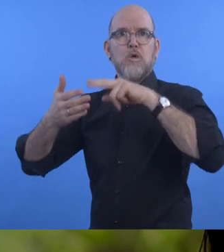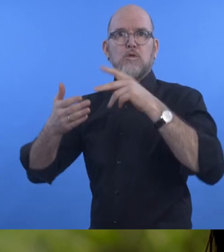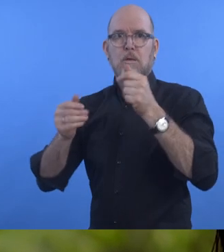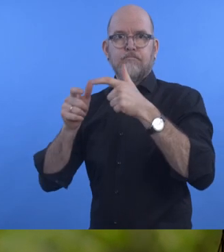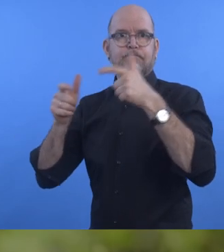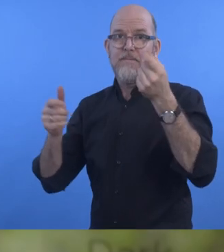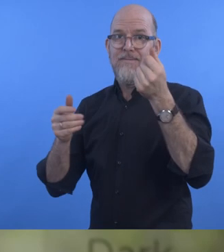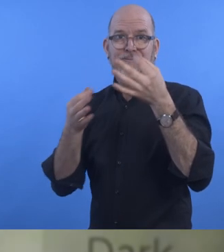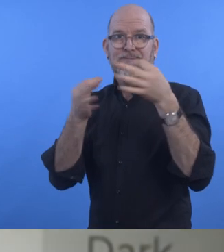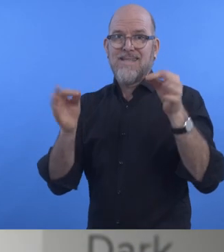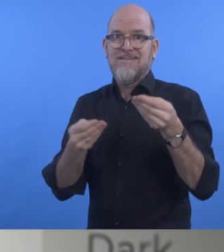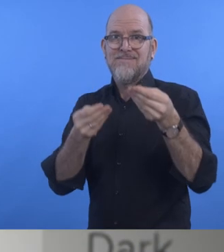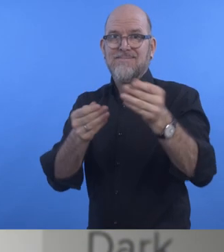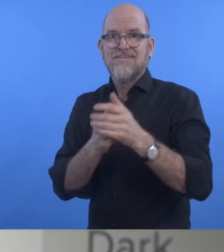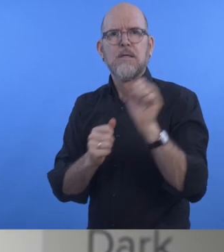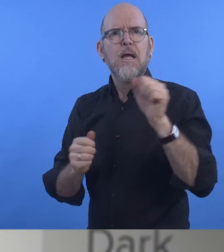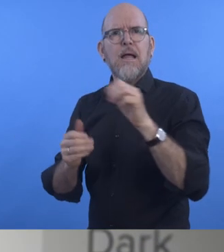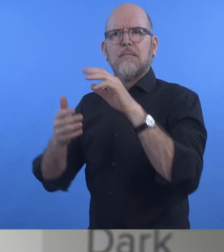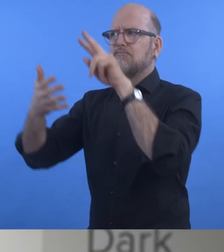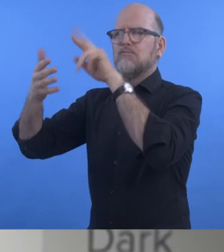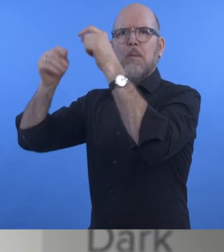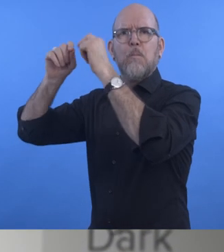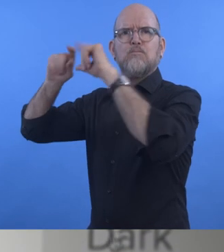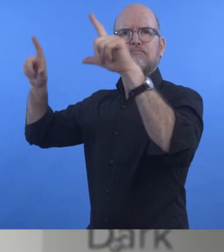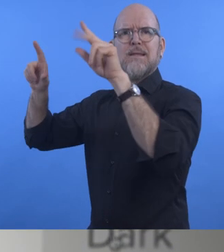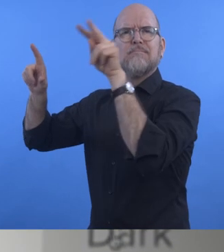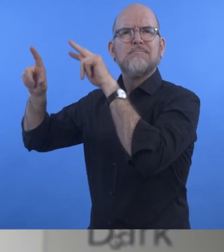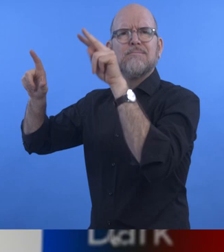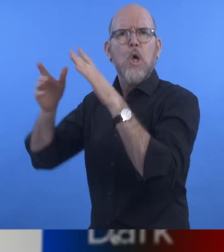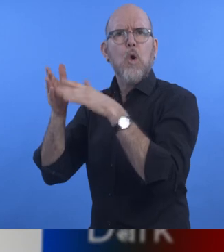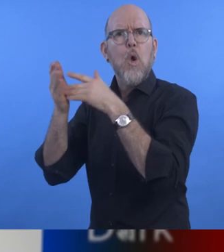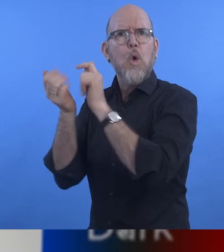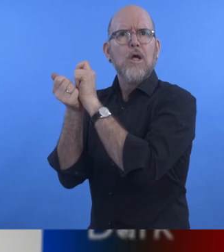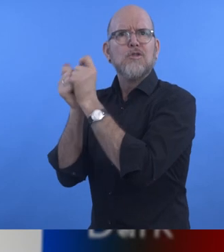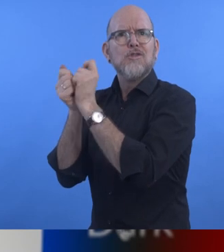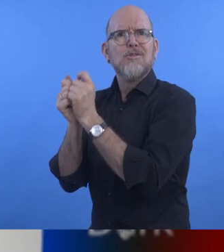makes texts more readable on a screen, with each line starting with one colour